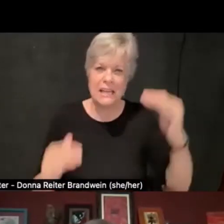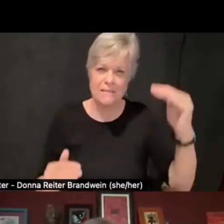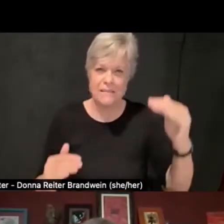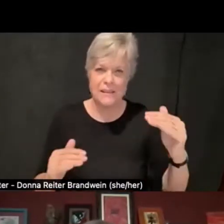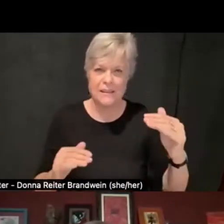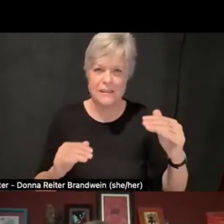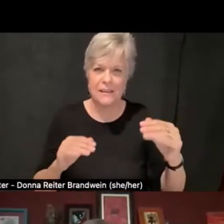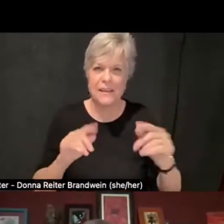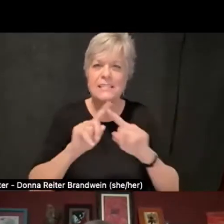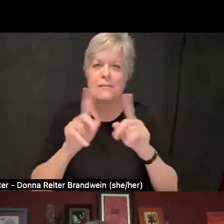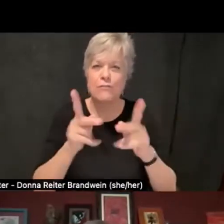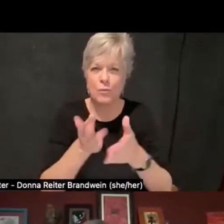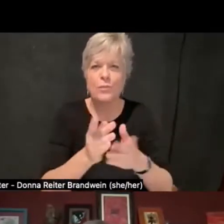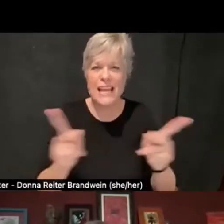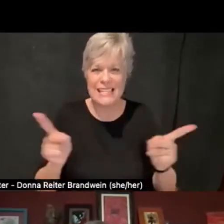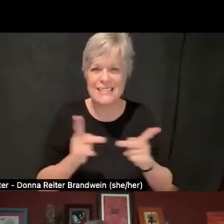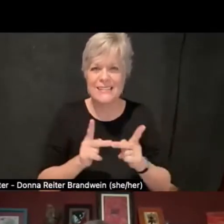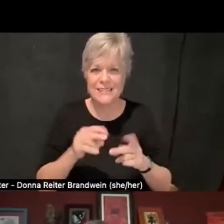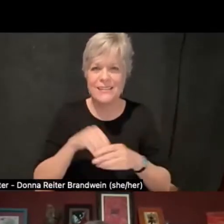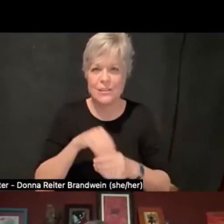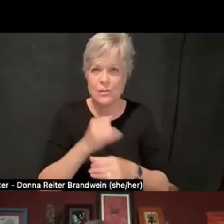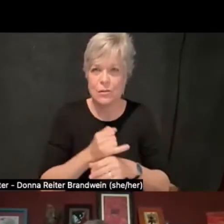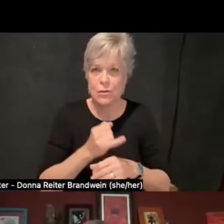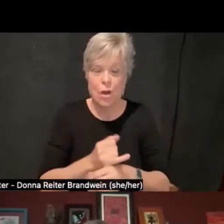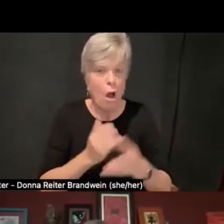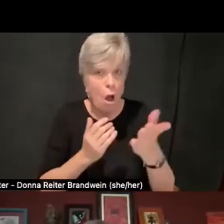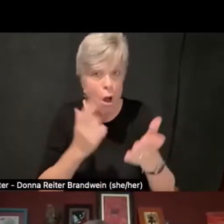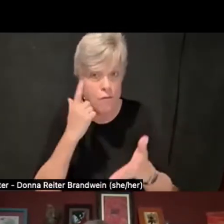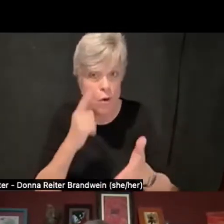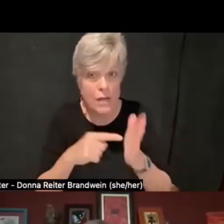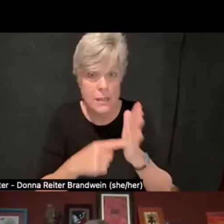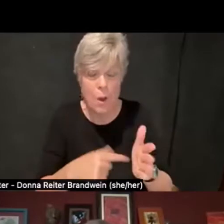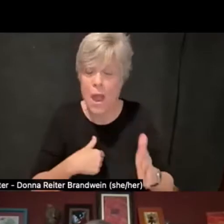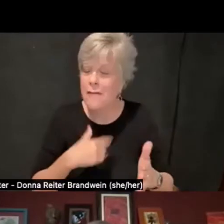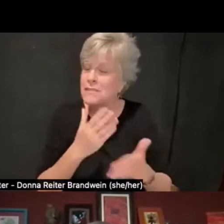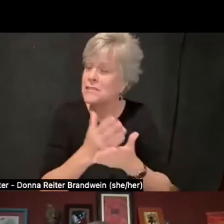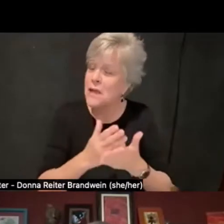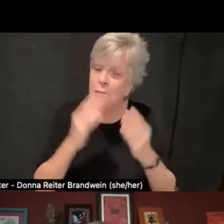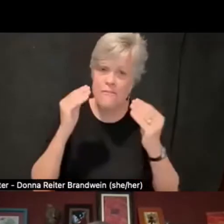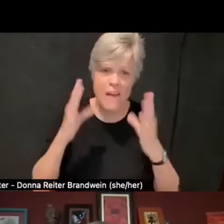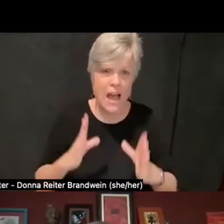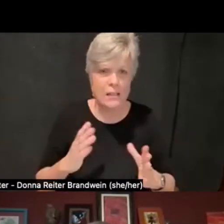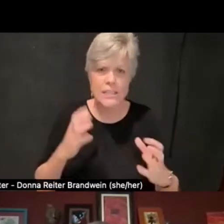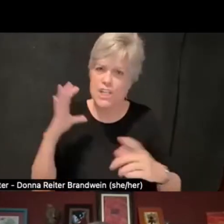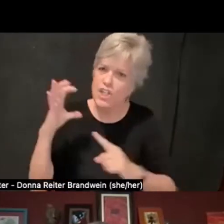So for example, we have some faculty champions that are very interested in what we're doing,